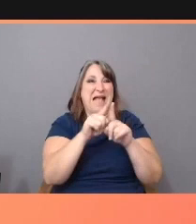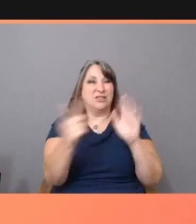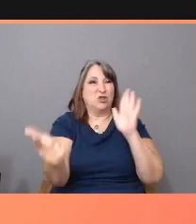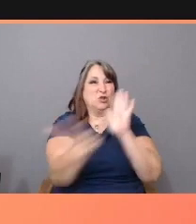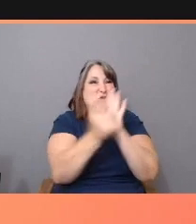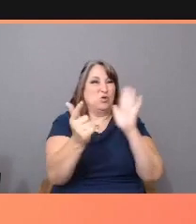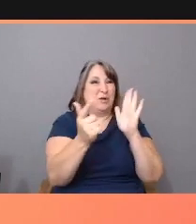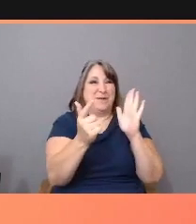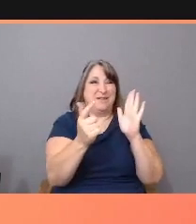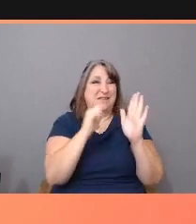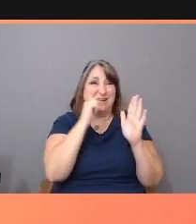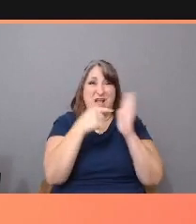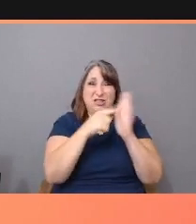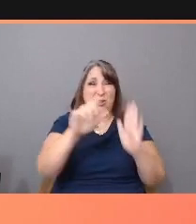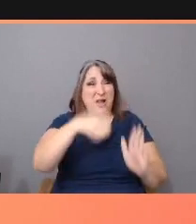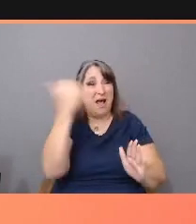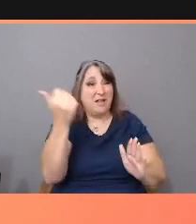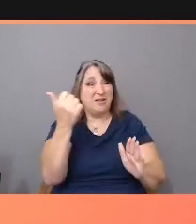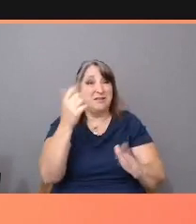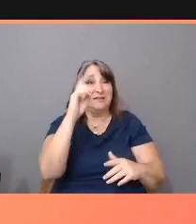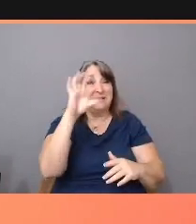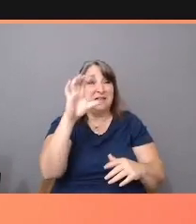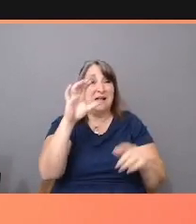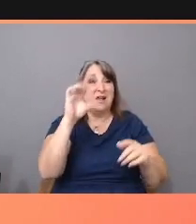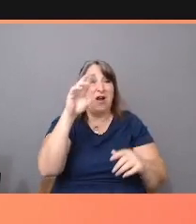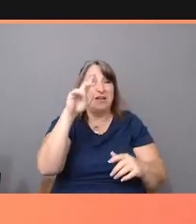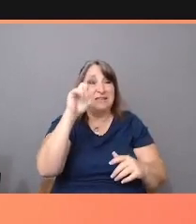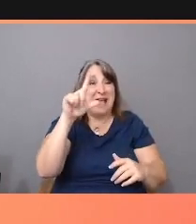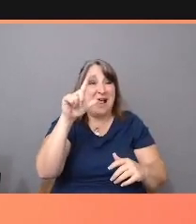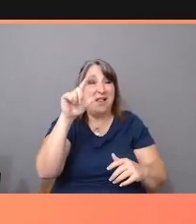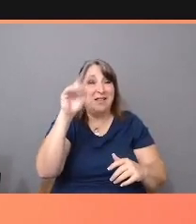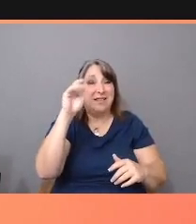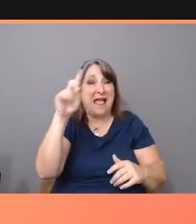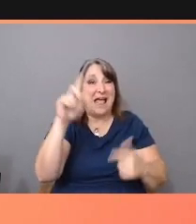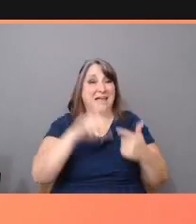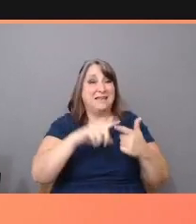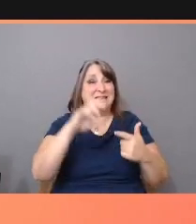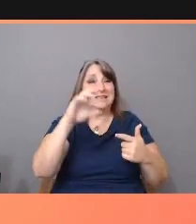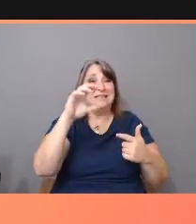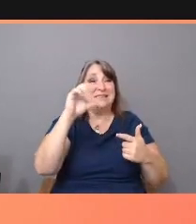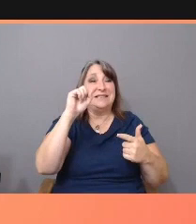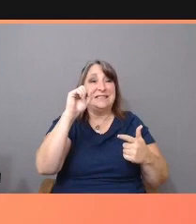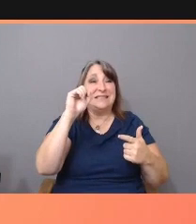From documentaries like "Cartel Land," to Hollywood films like "Sicario," to popular streaming series